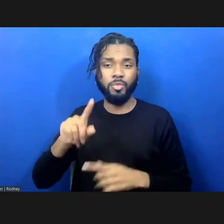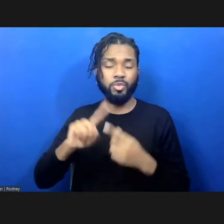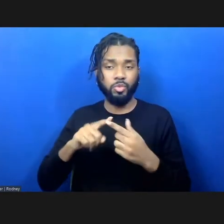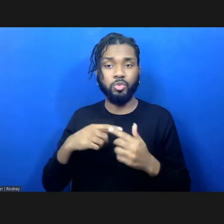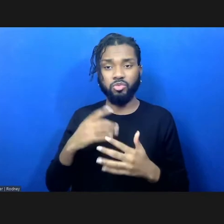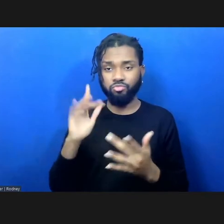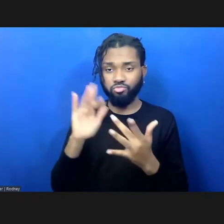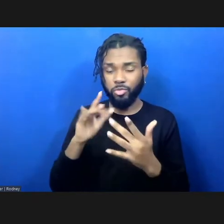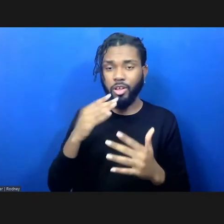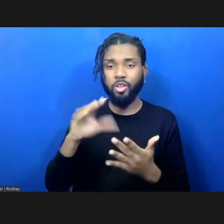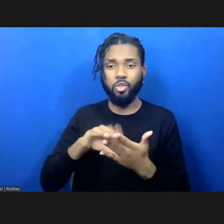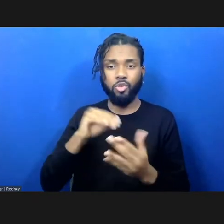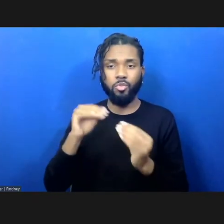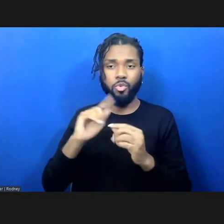the center and the work that we do.